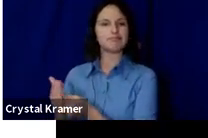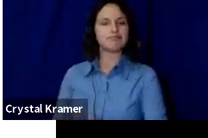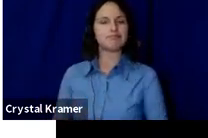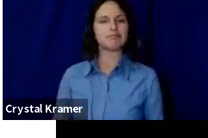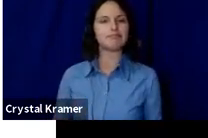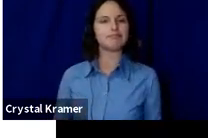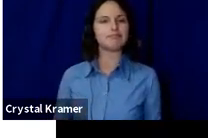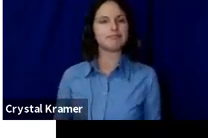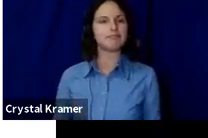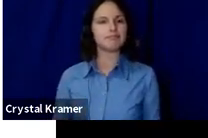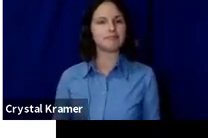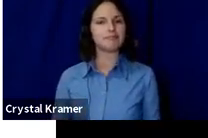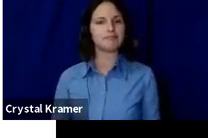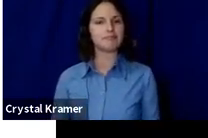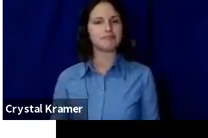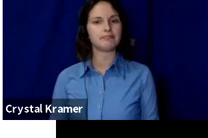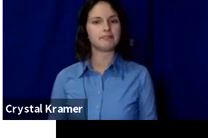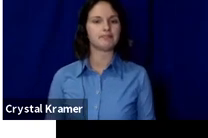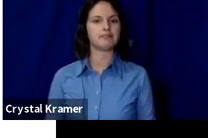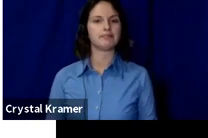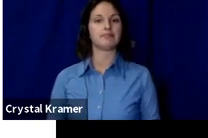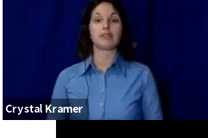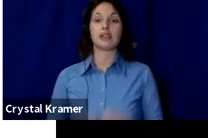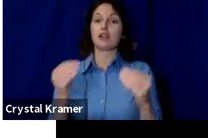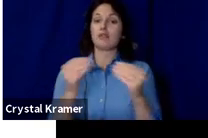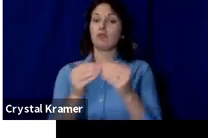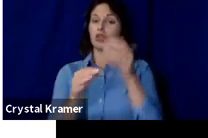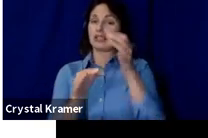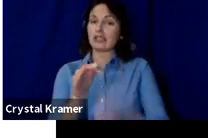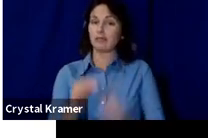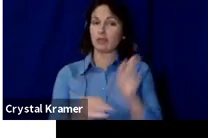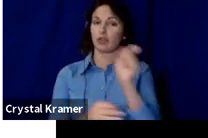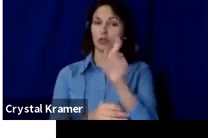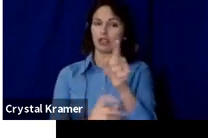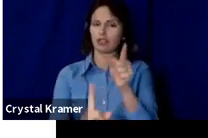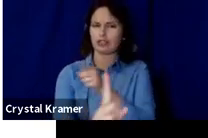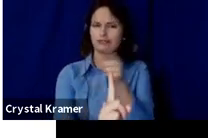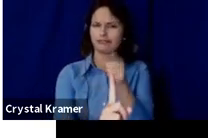But an even simpler question is why should you crowdfund?